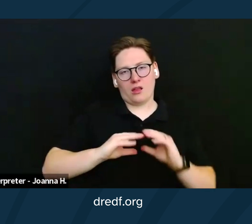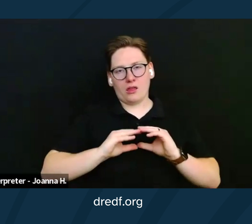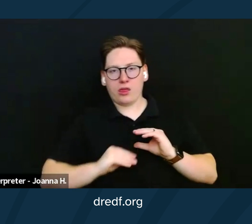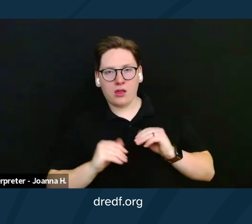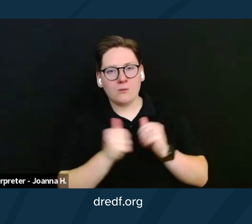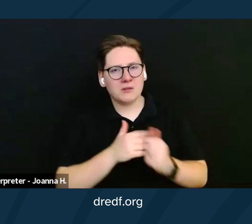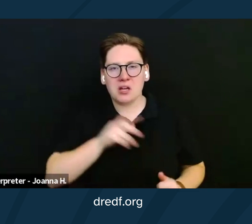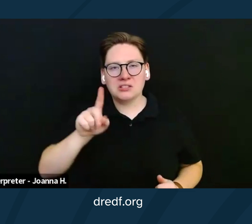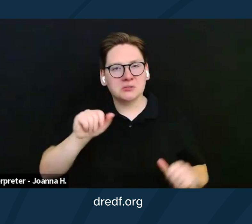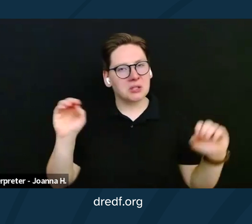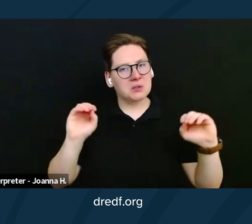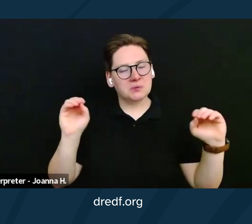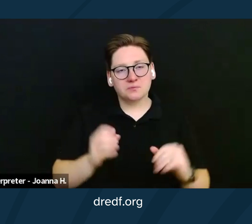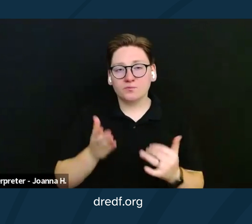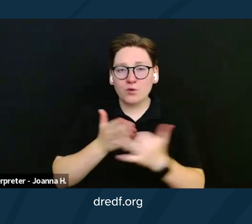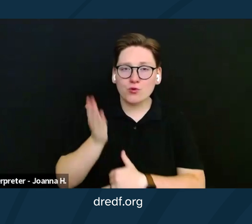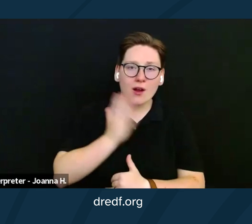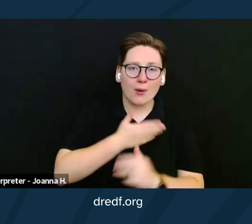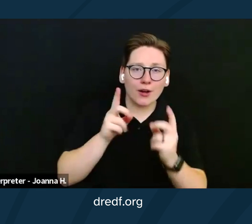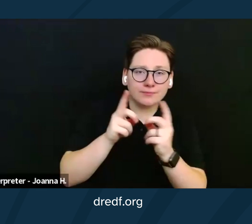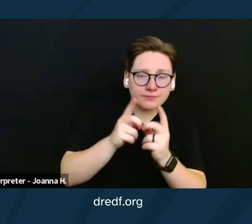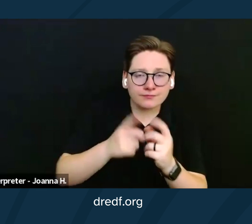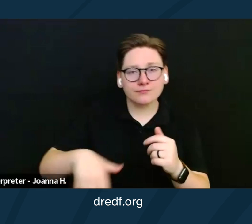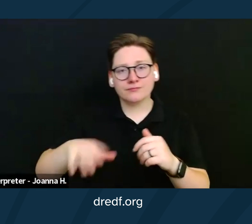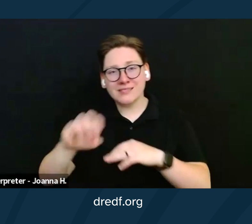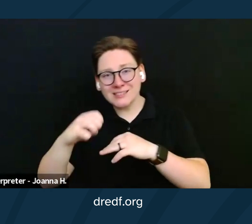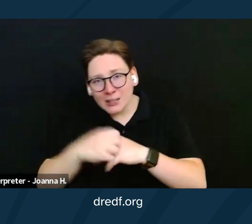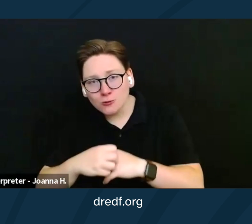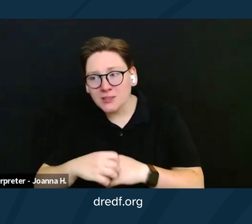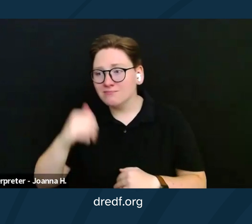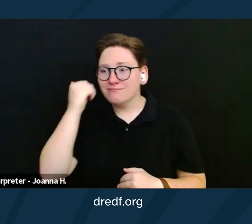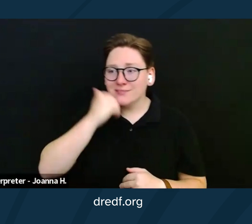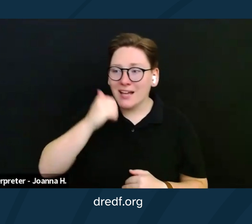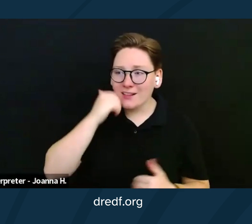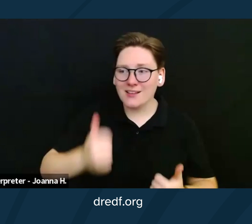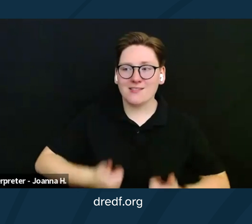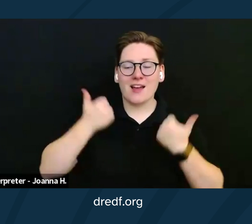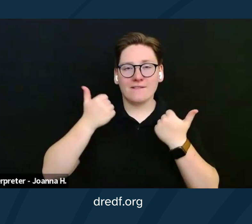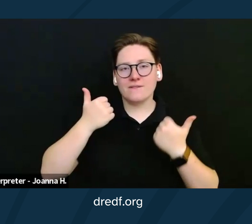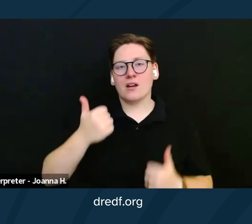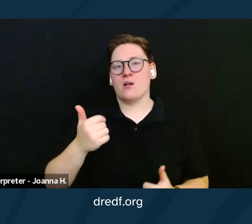Through our courtship, engagement, and now our daily lives, we have worked through all of the challenges